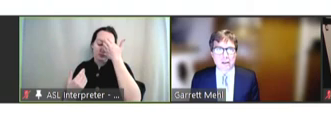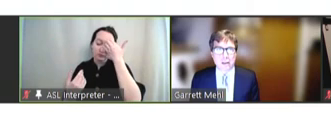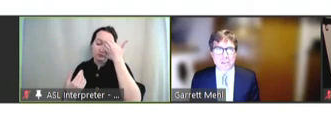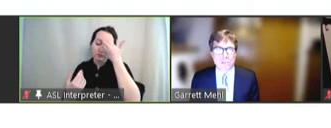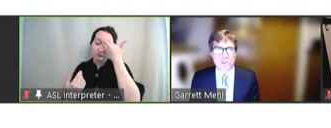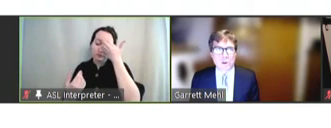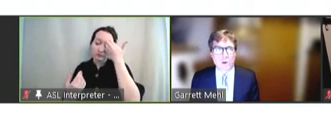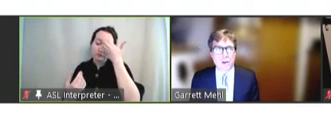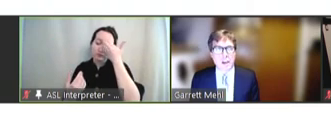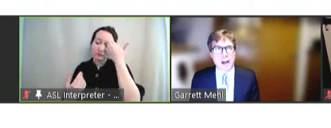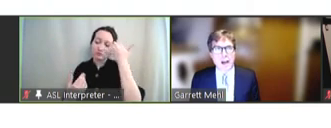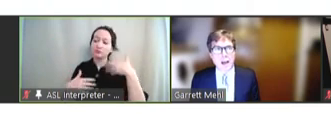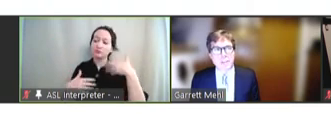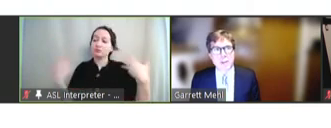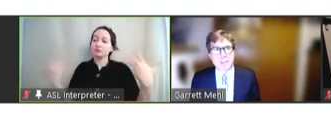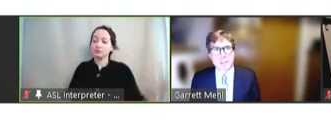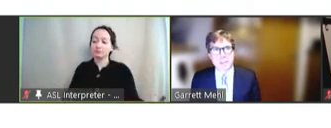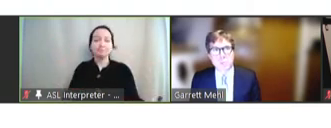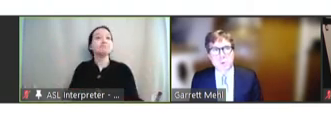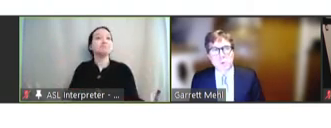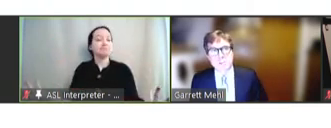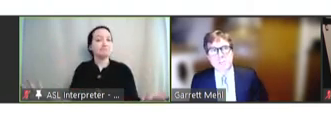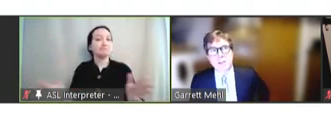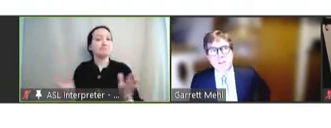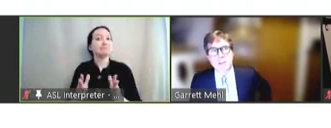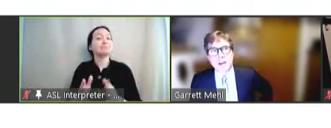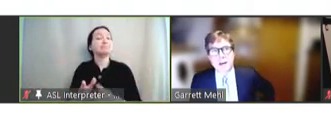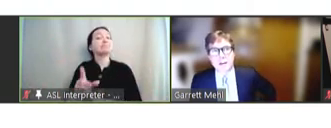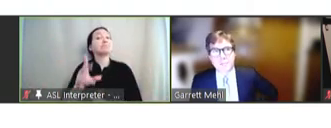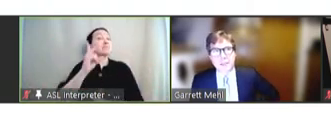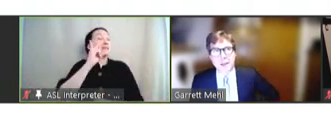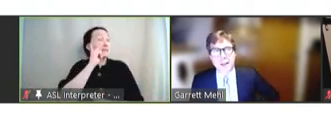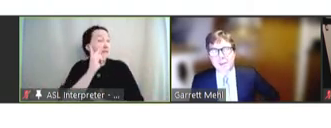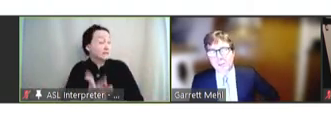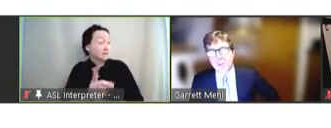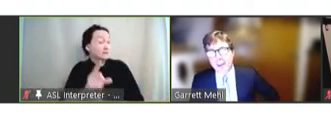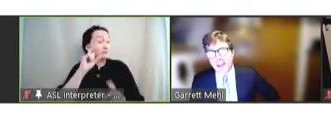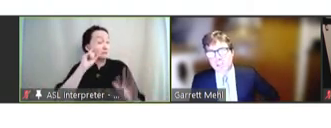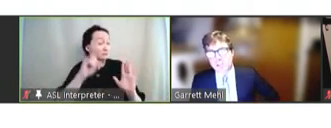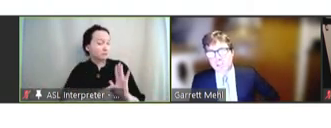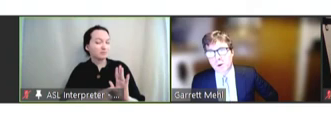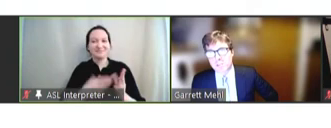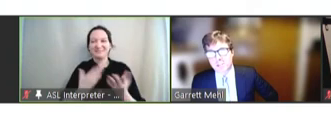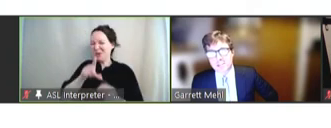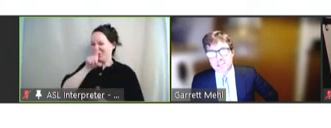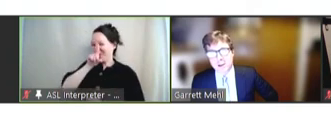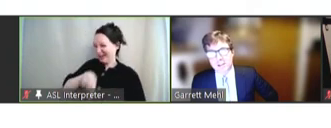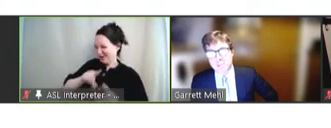And so, what we're seeing, and I don't know that that answers your question, to be honest, but